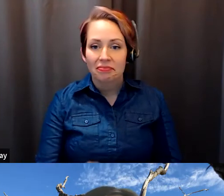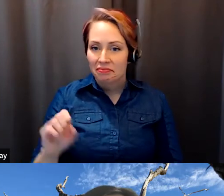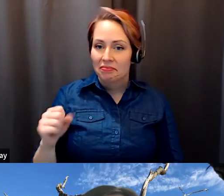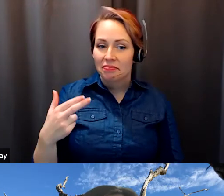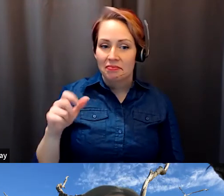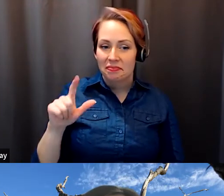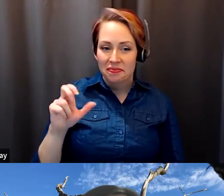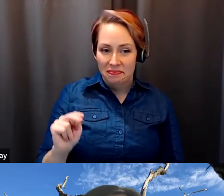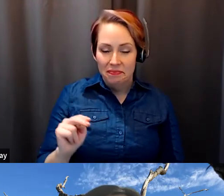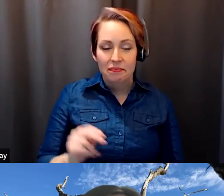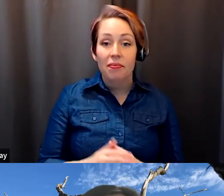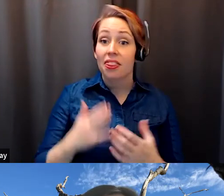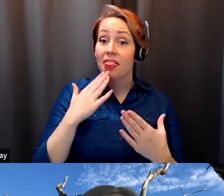Shellen Xiao Wu: Thank you for really fascinating.